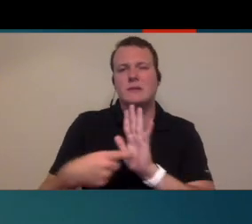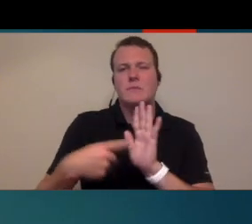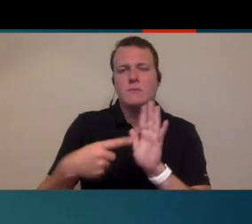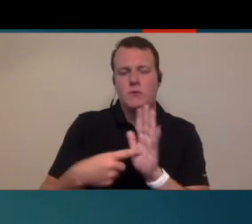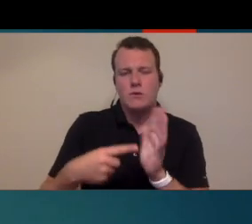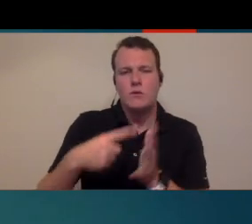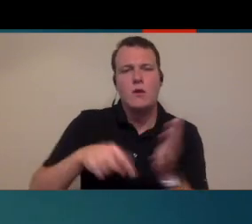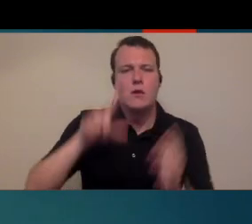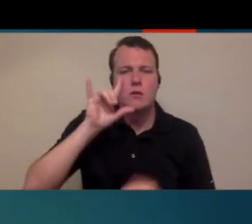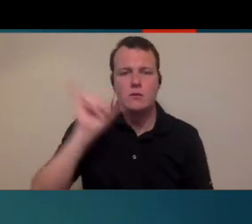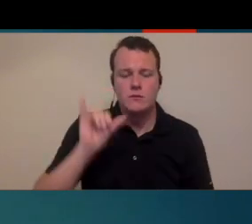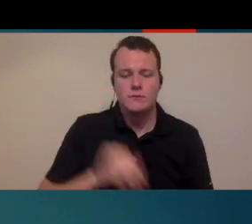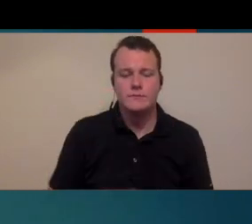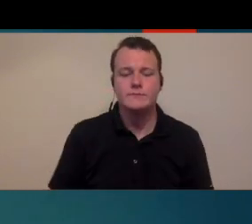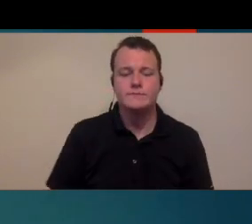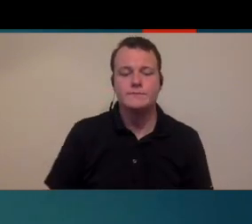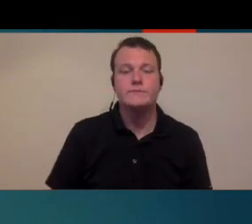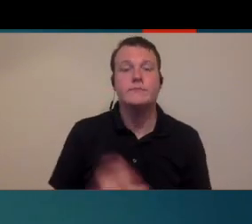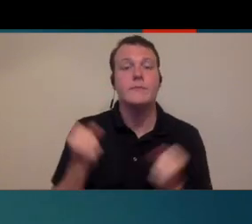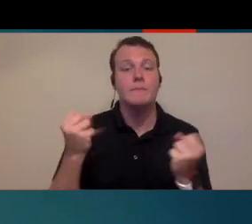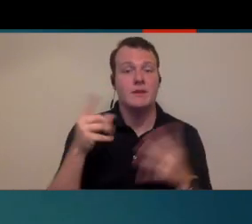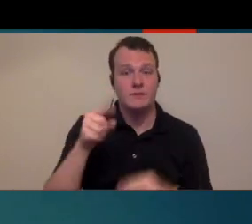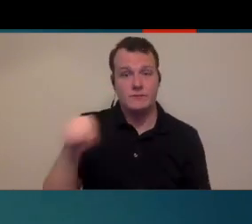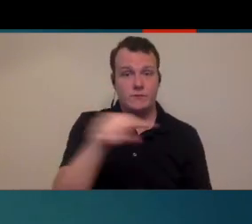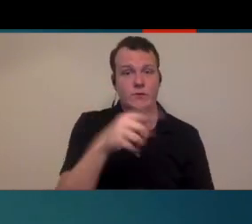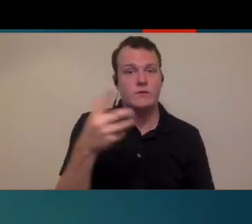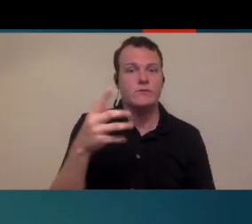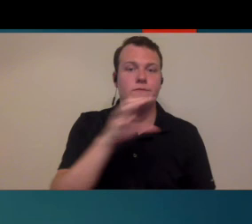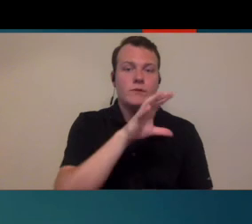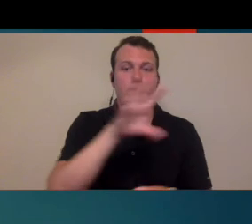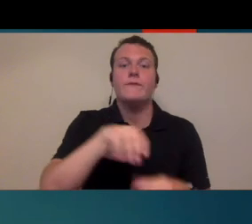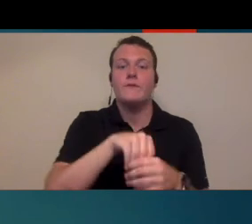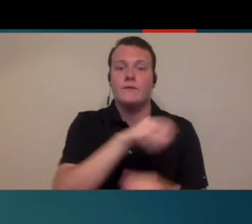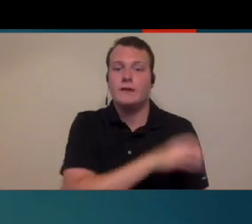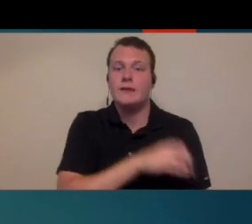I mean by that. and for many of you, you've already been in clinics or doing